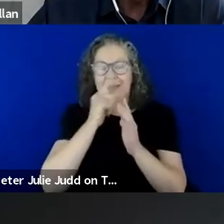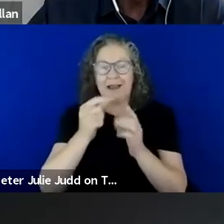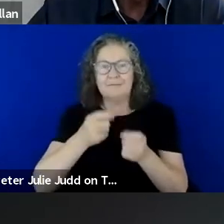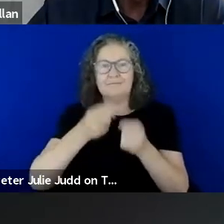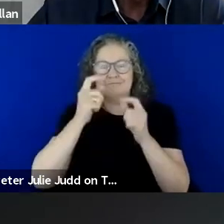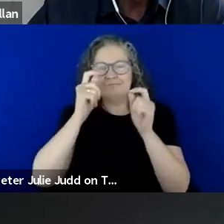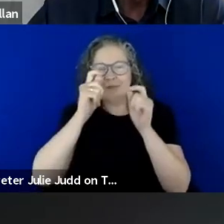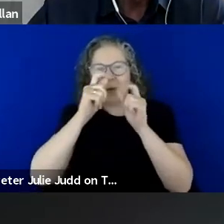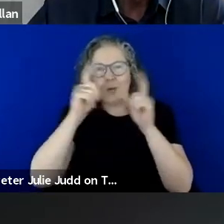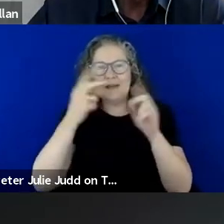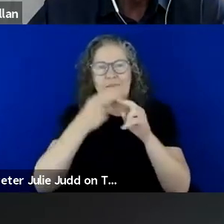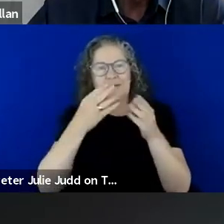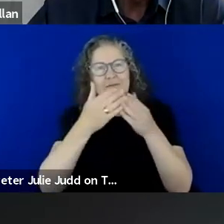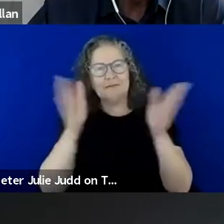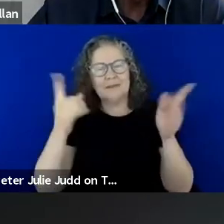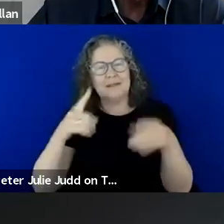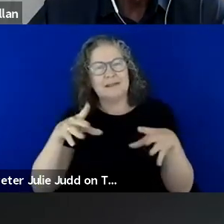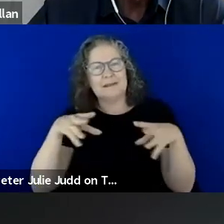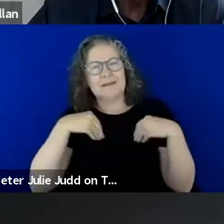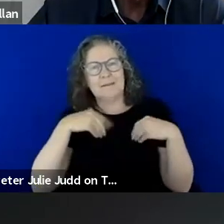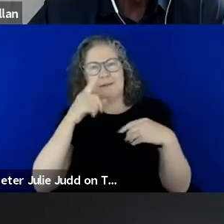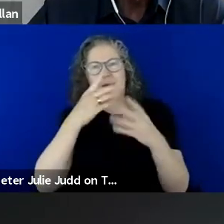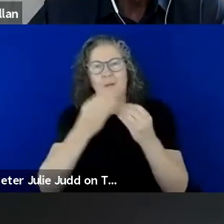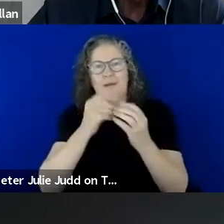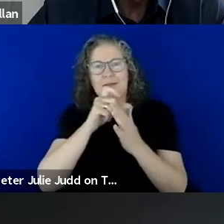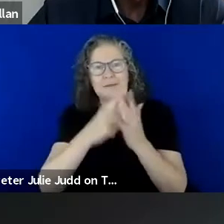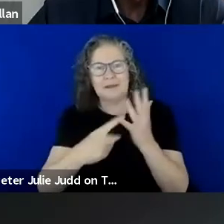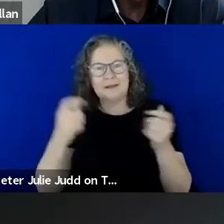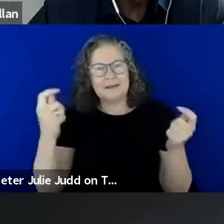and acceptance of people with disabilities and celebrate their achievements and contributions.